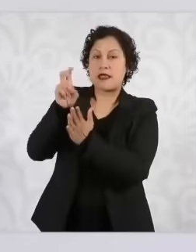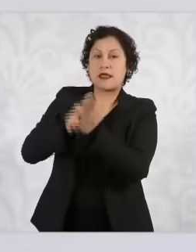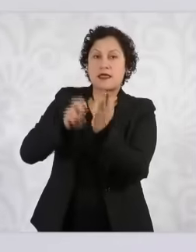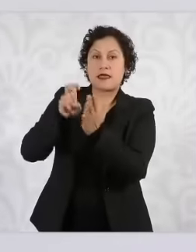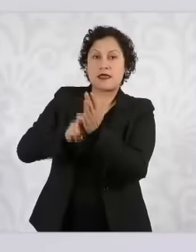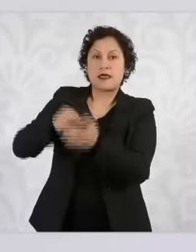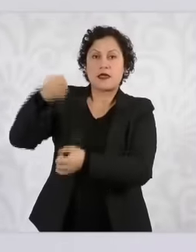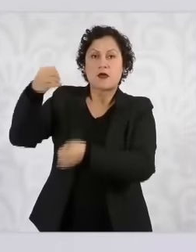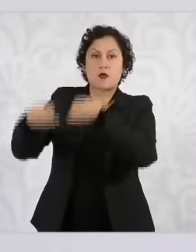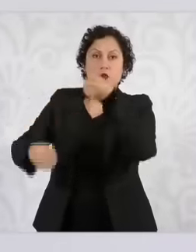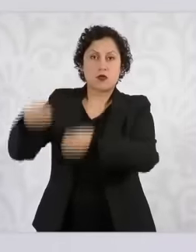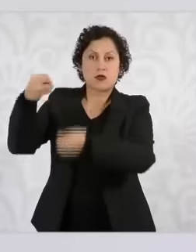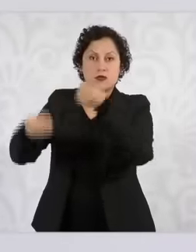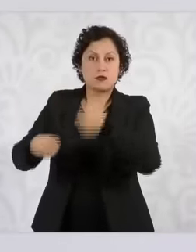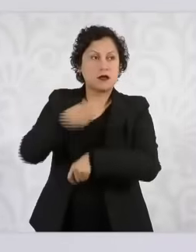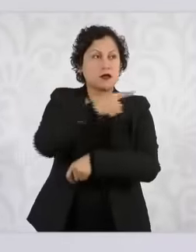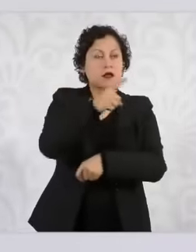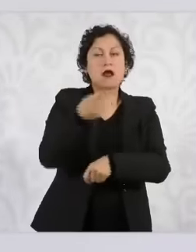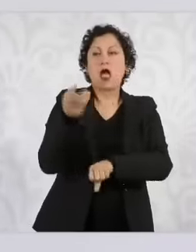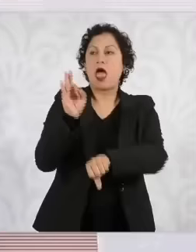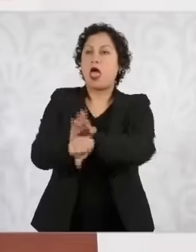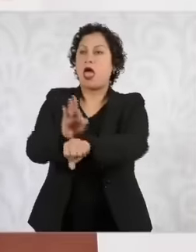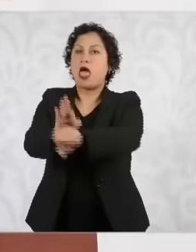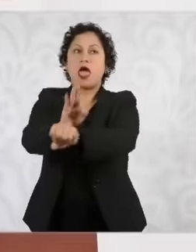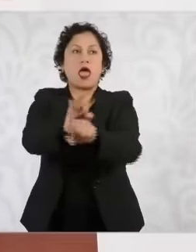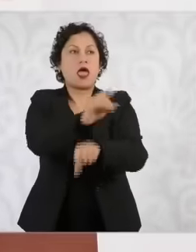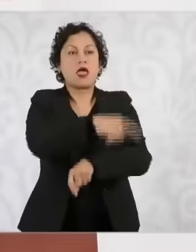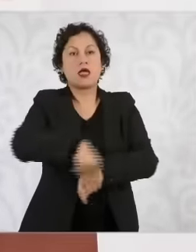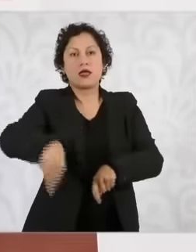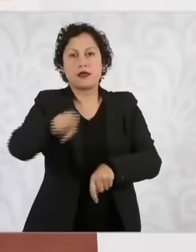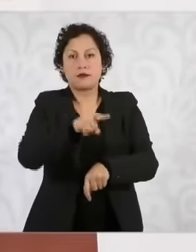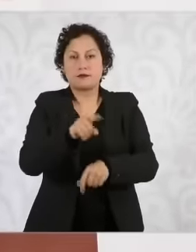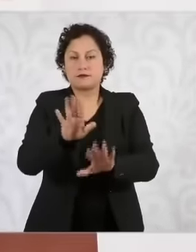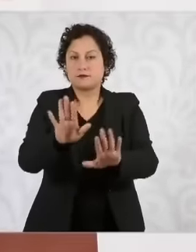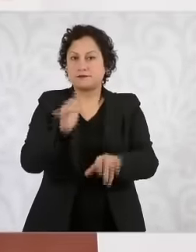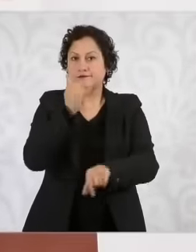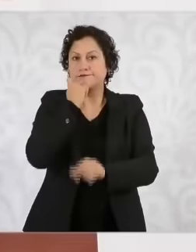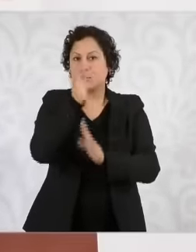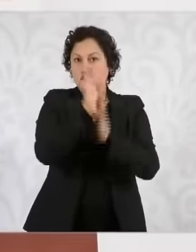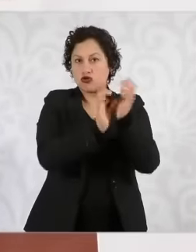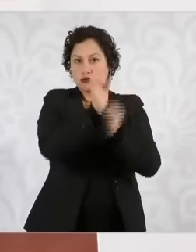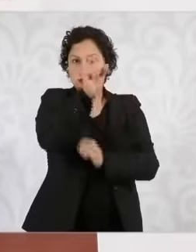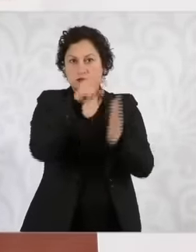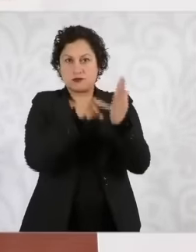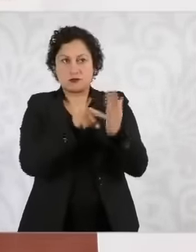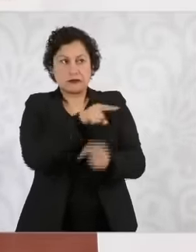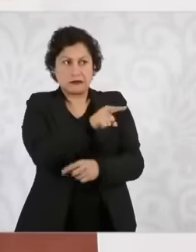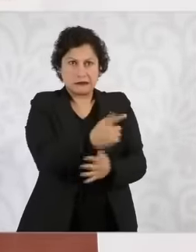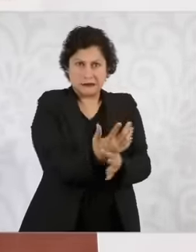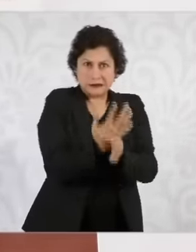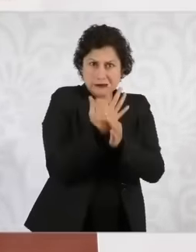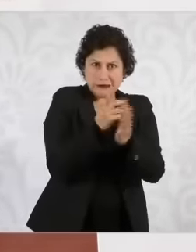constitutional judiciary, they say that for human rights, what violation of human rights